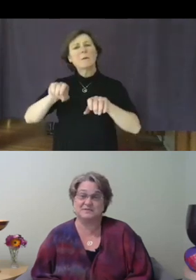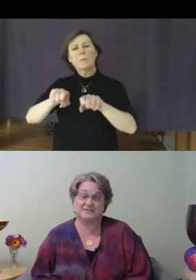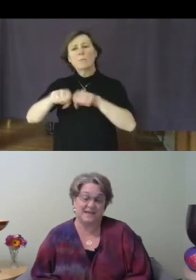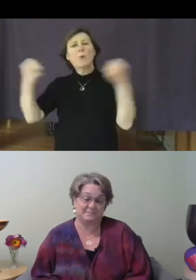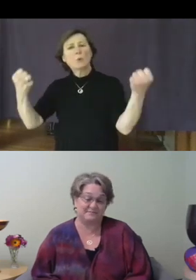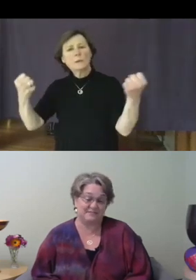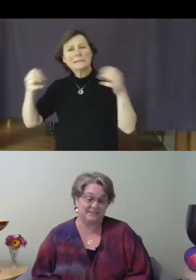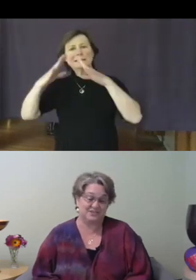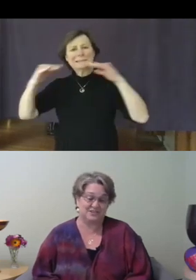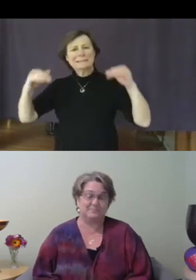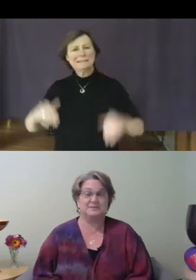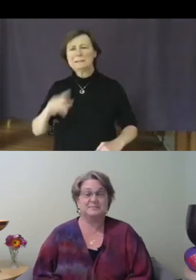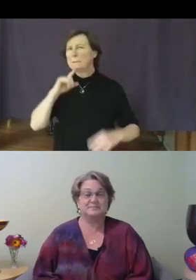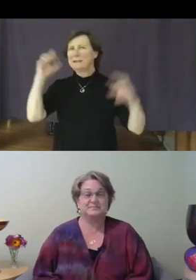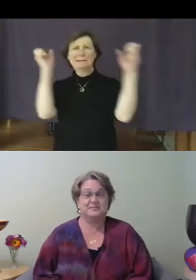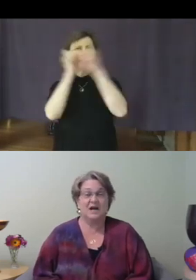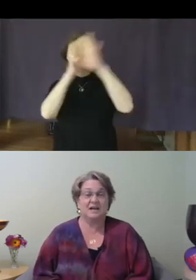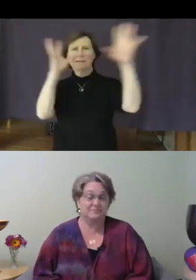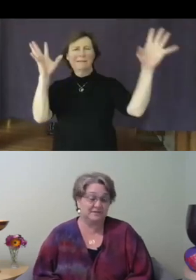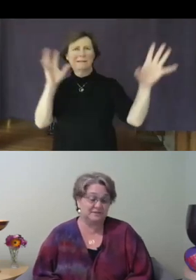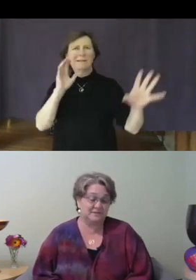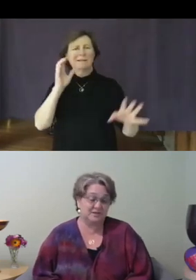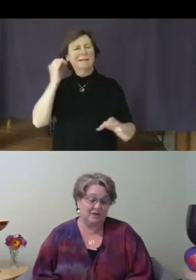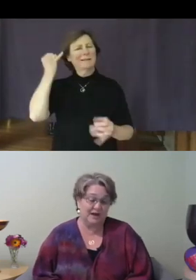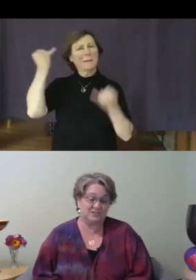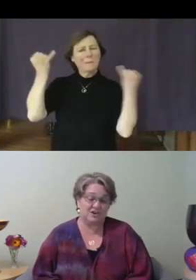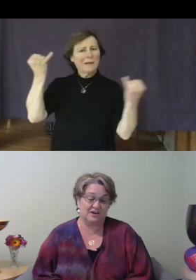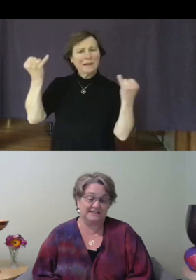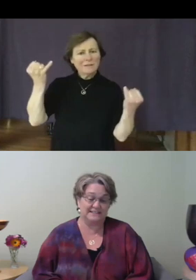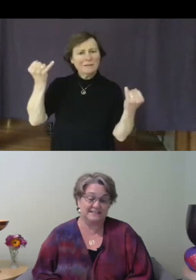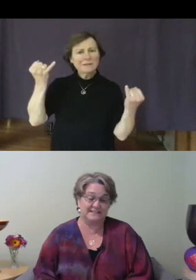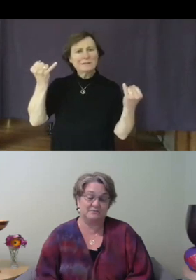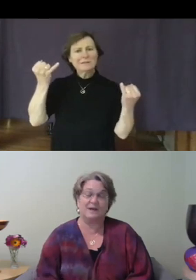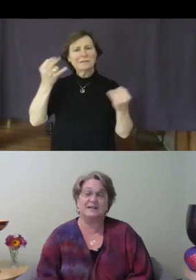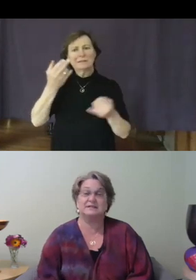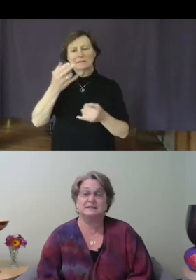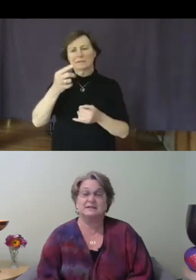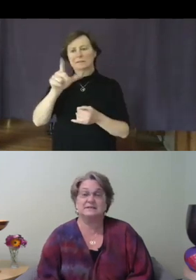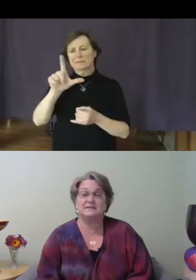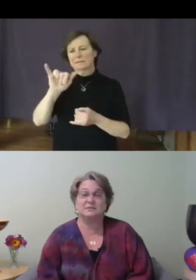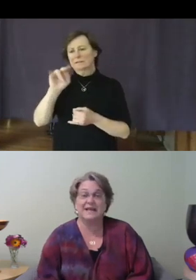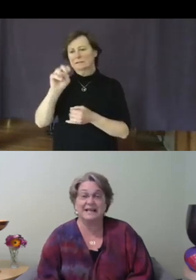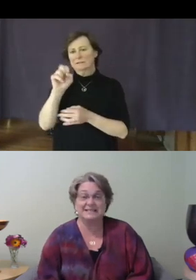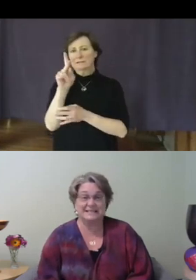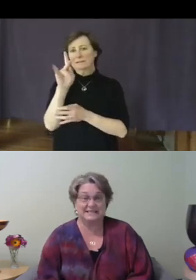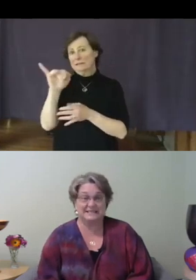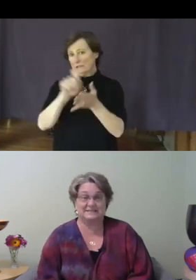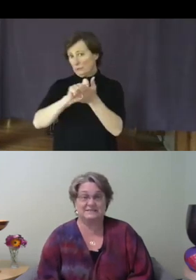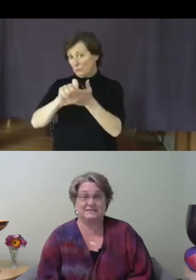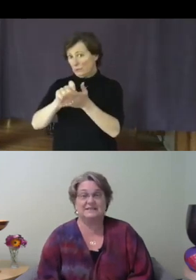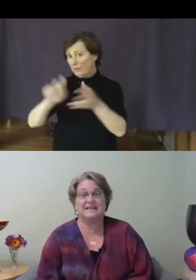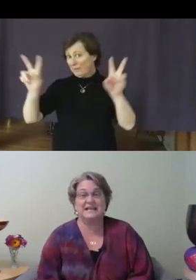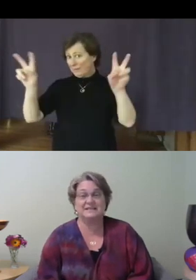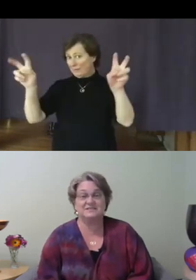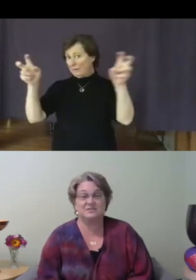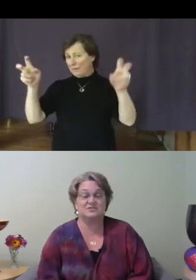adaptive leadership - Heifetz, Grashow and Linsky write: "But the reality is that any social